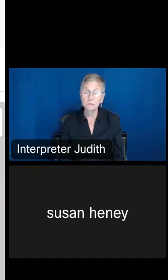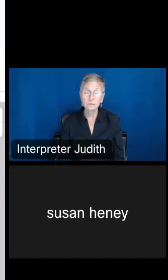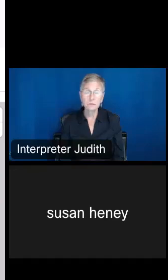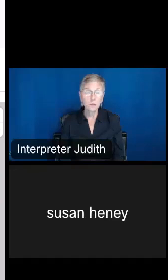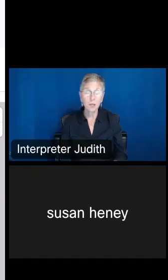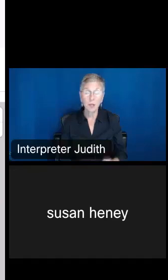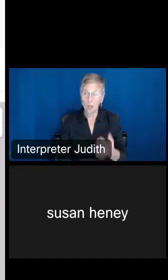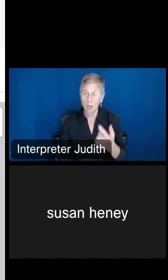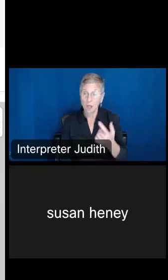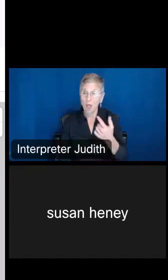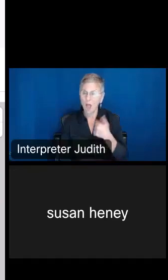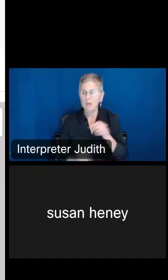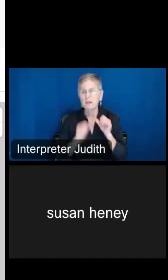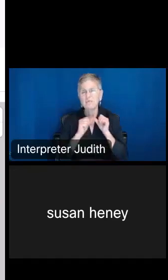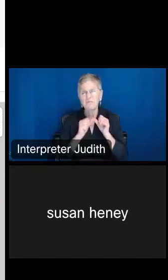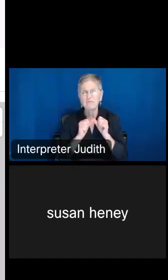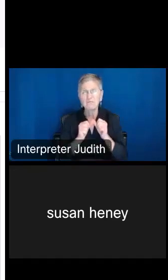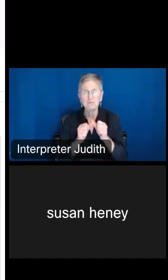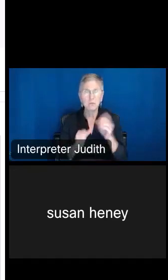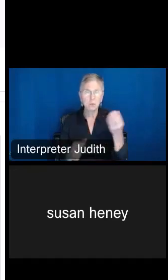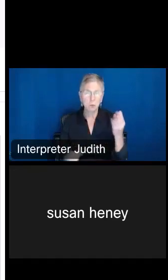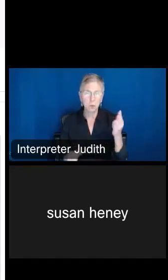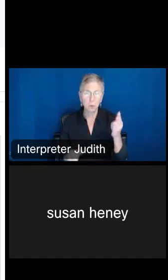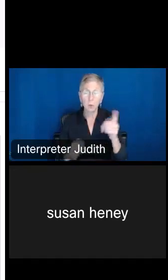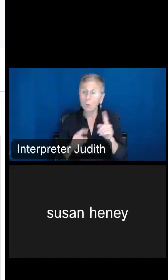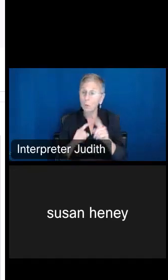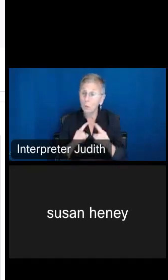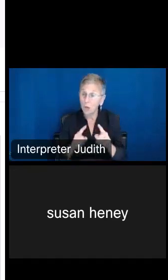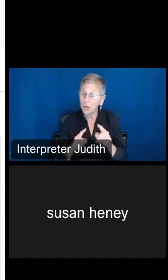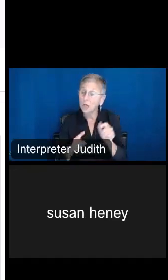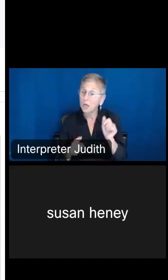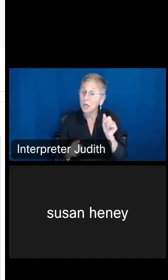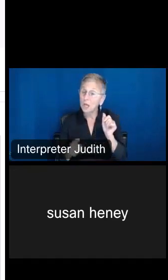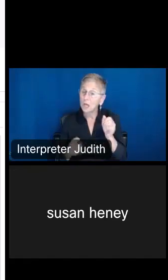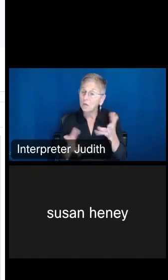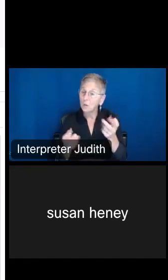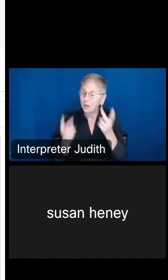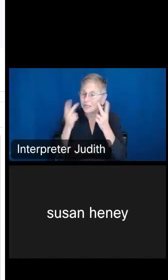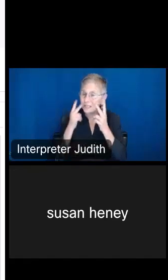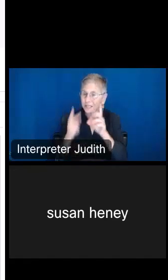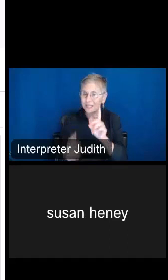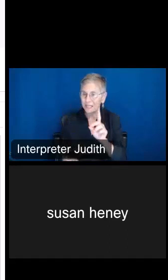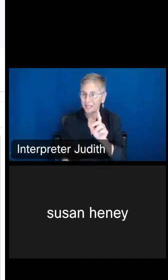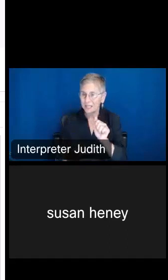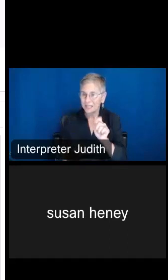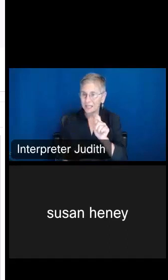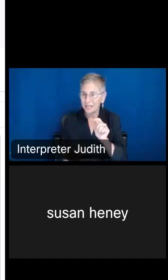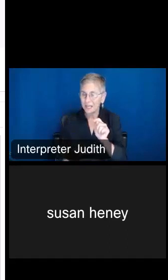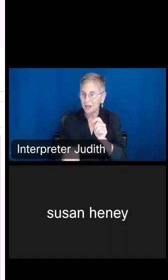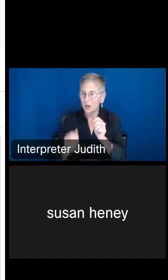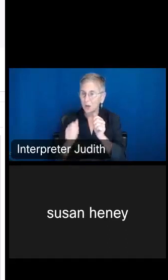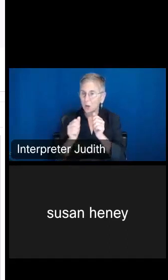keep it on blue, but in order for us to look at the data by classes or breakpoints in the